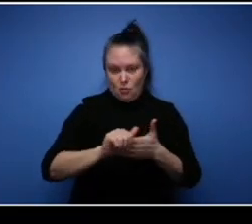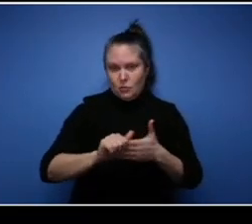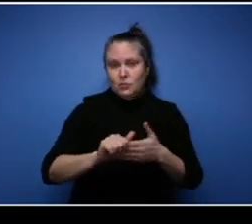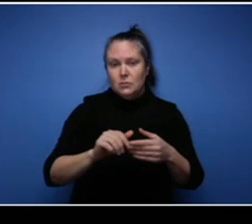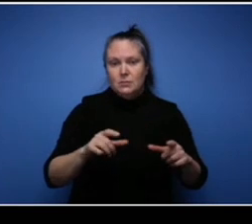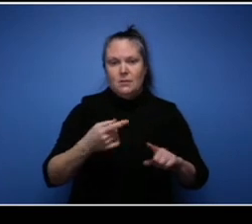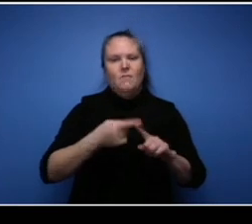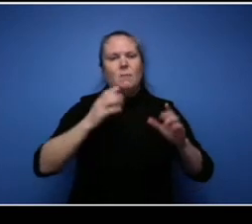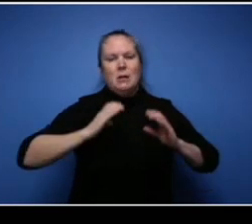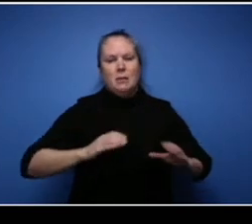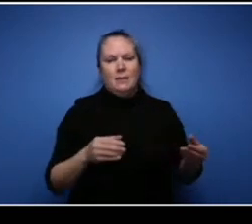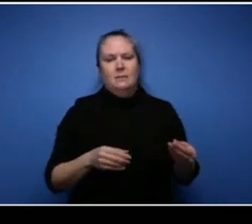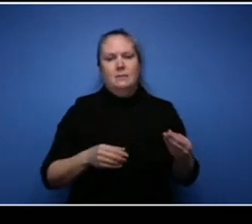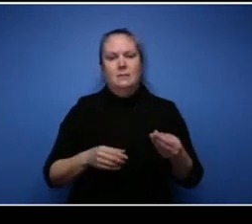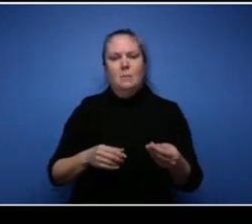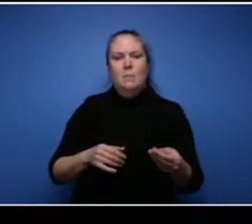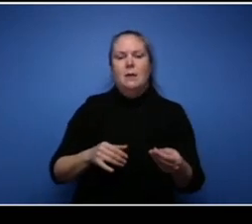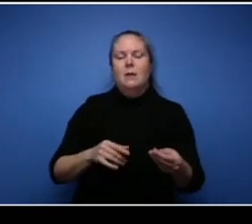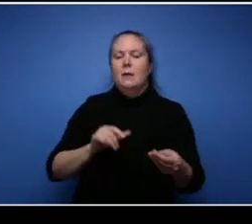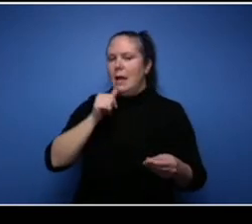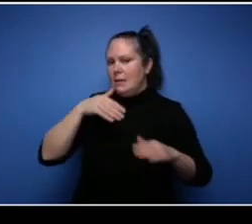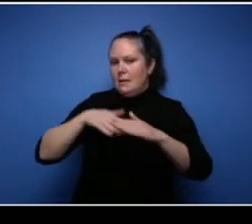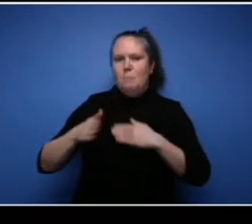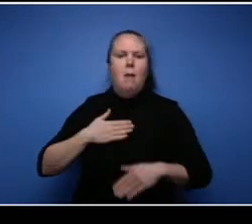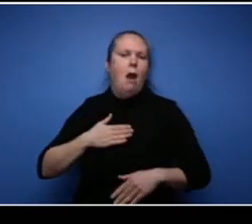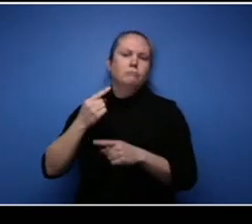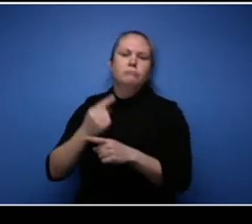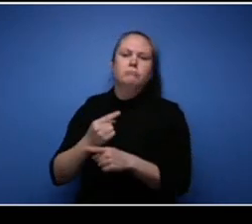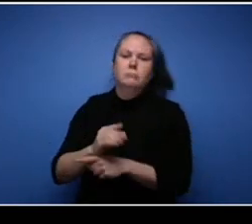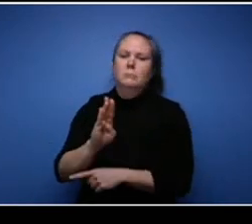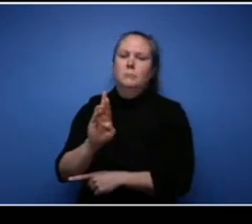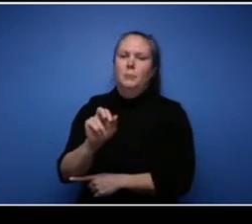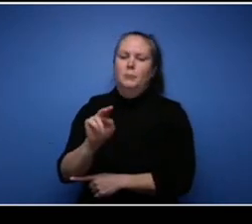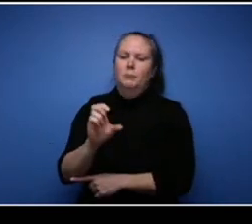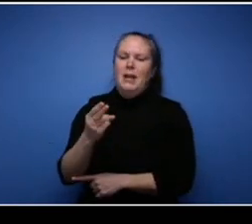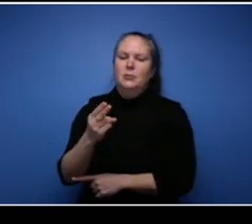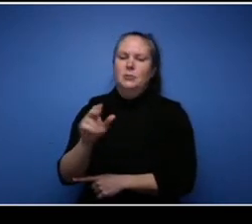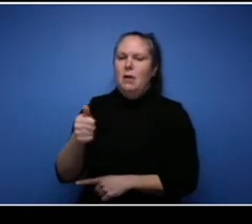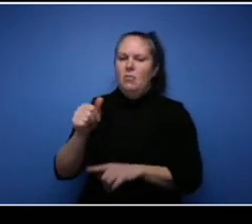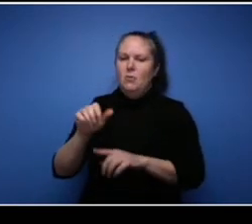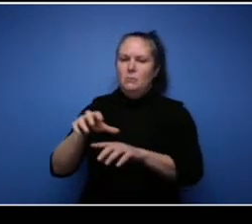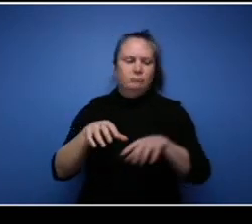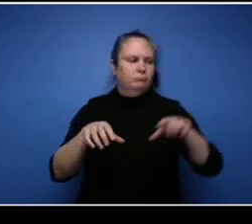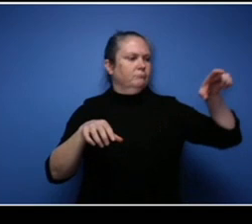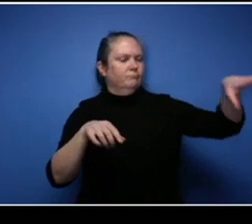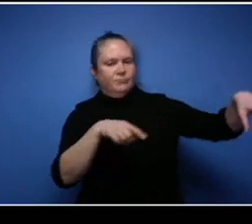go to my branch and when I went there they put the cheque up to the light, they called